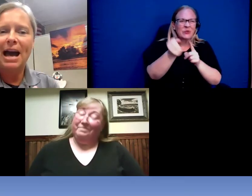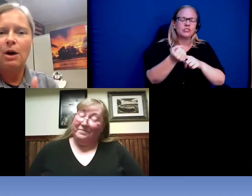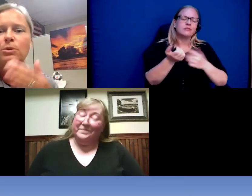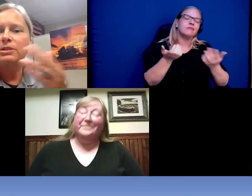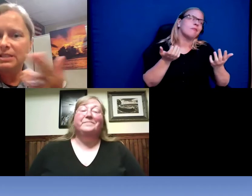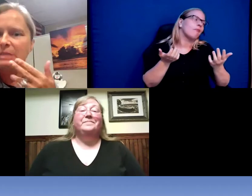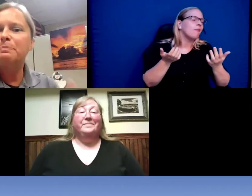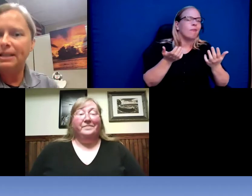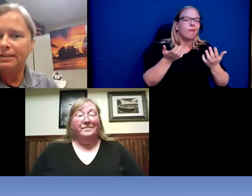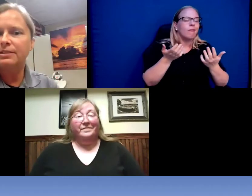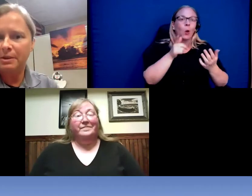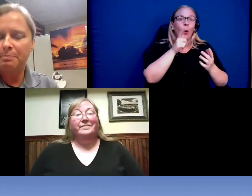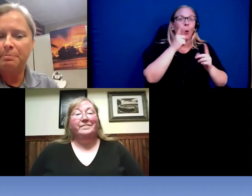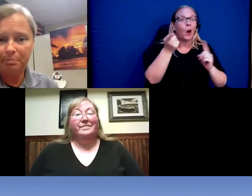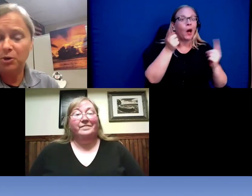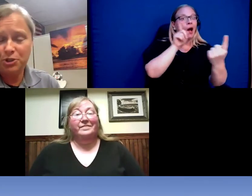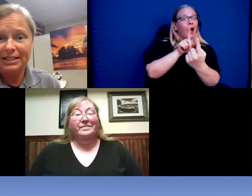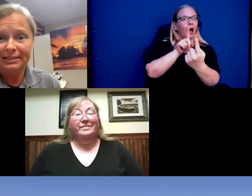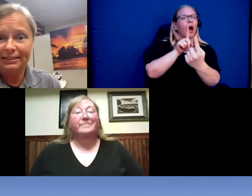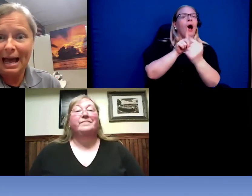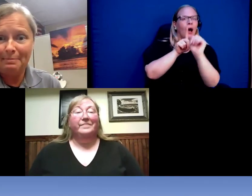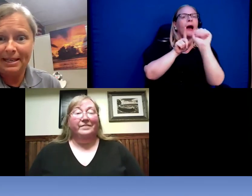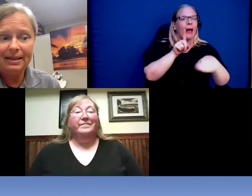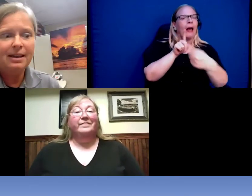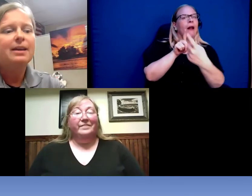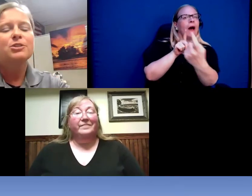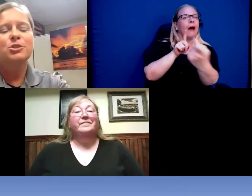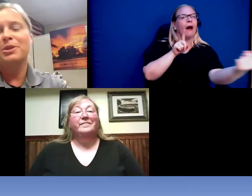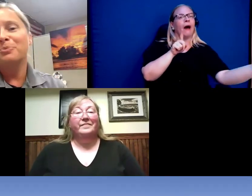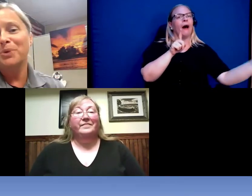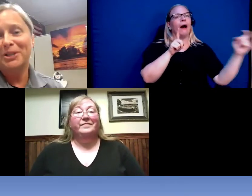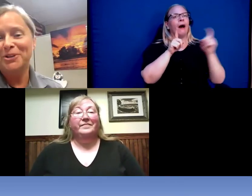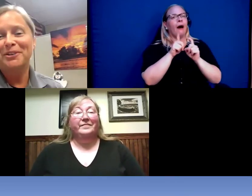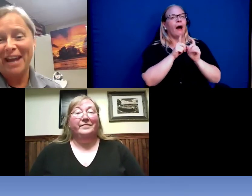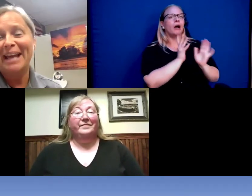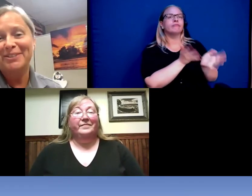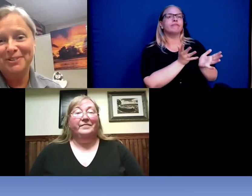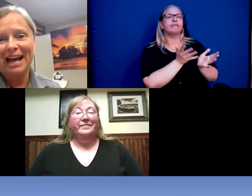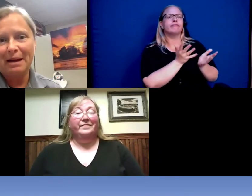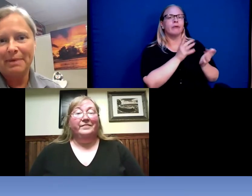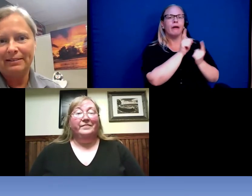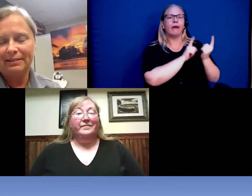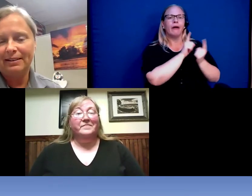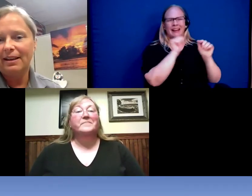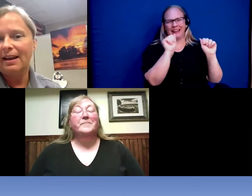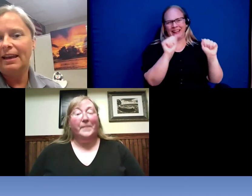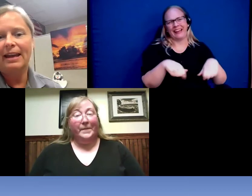out to speak to the person in the lobby so that we could have handled that better. Again